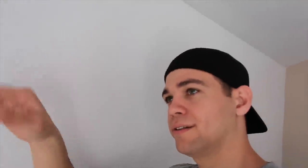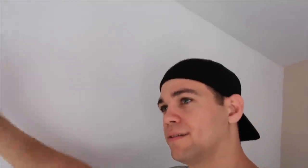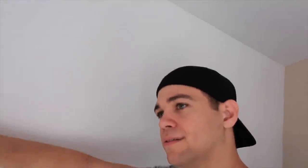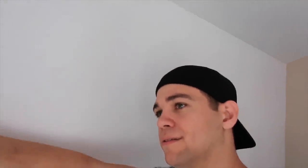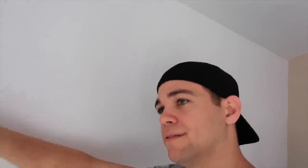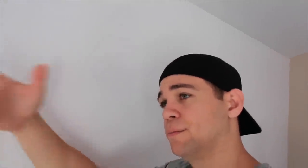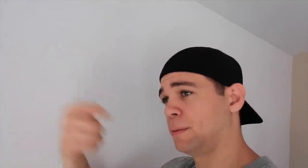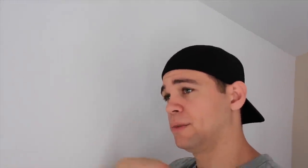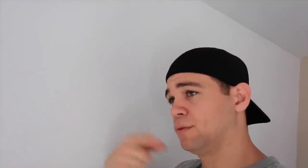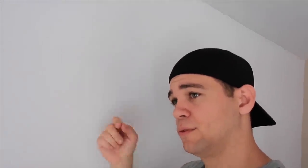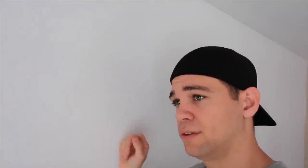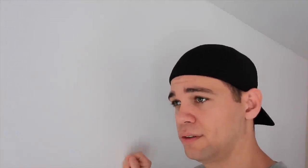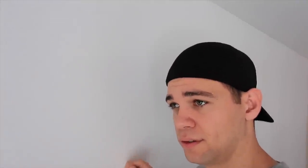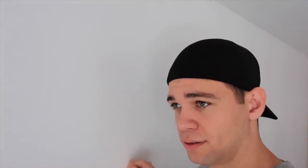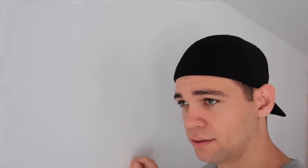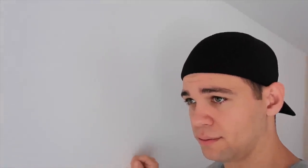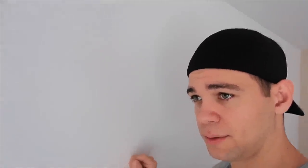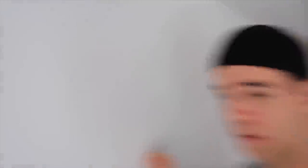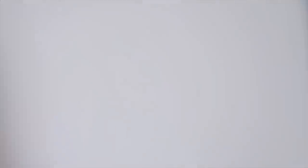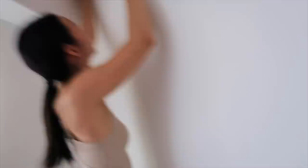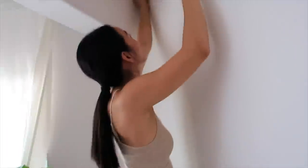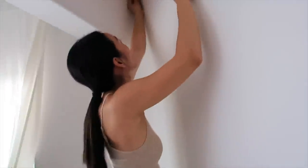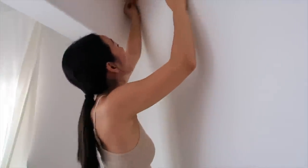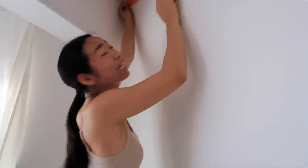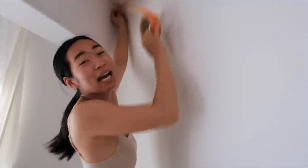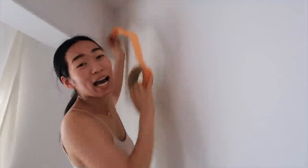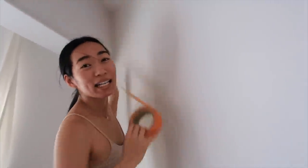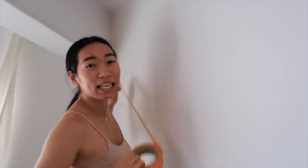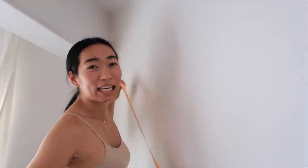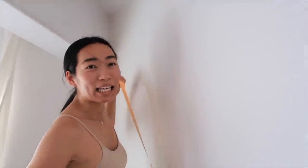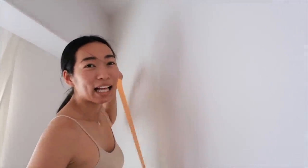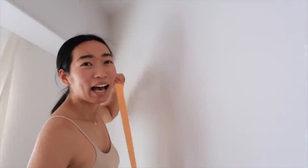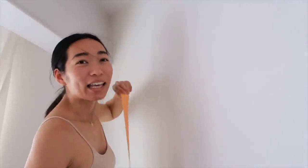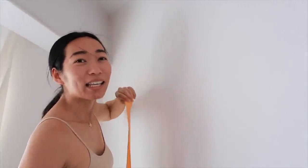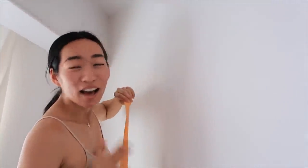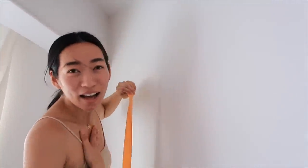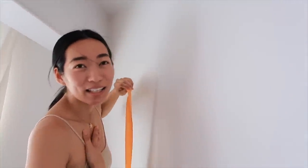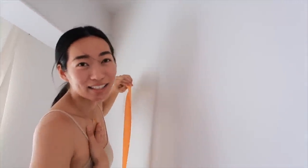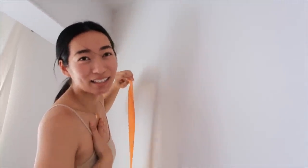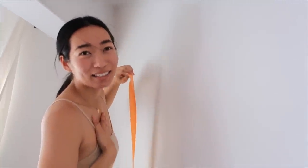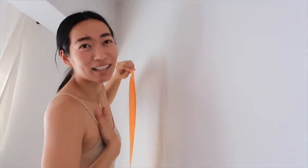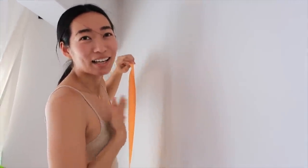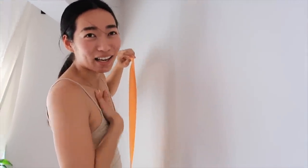R: Hey wanna me do it? E: no I GOT it I GOT IT I got it